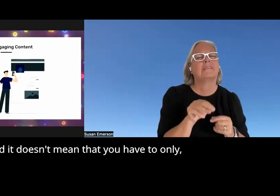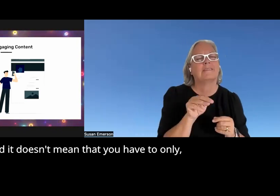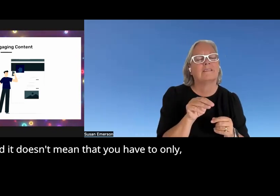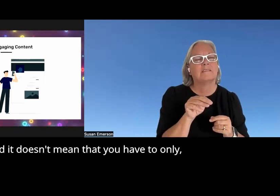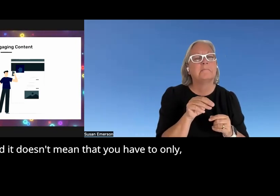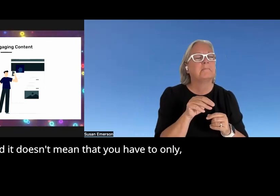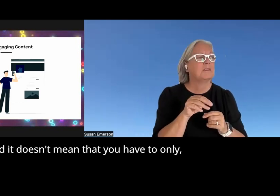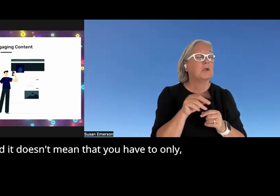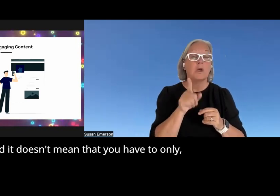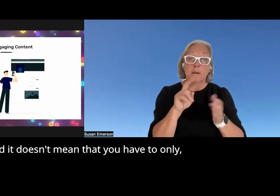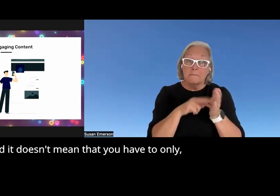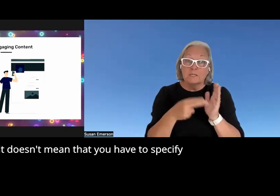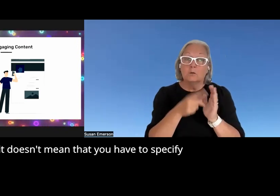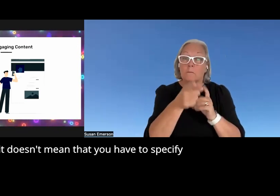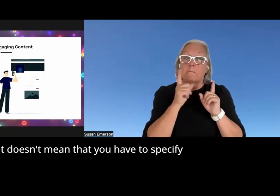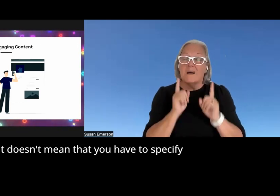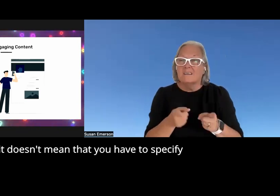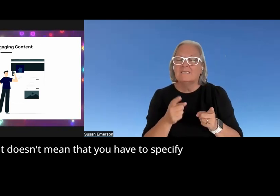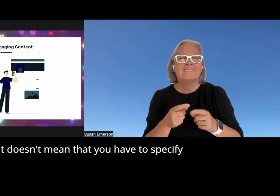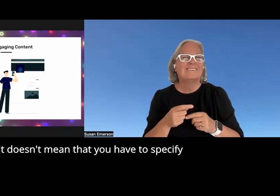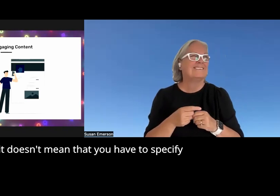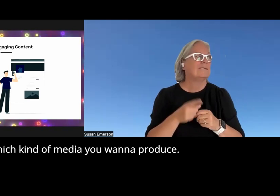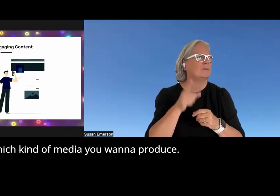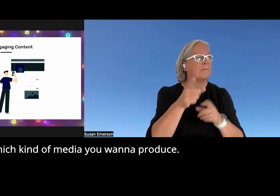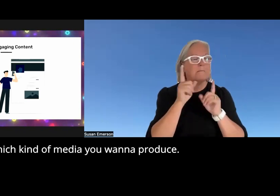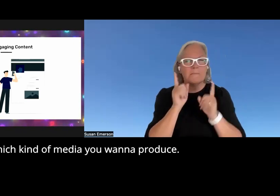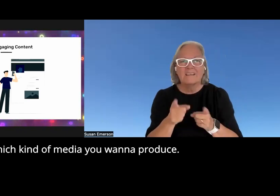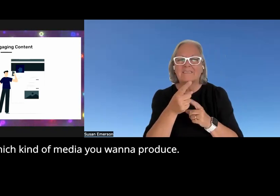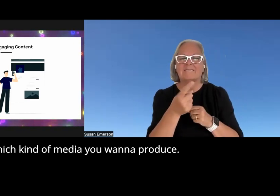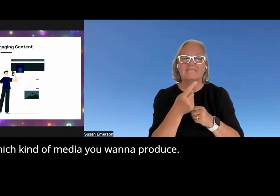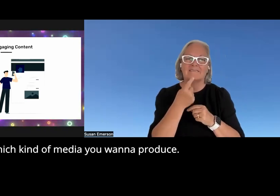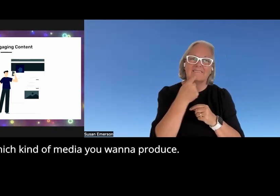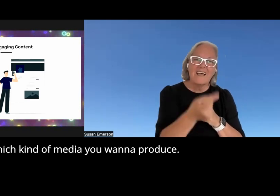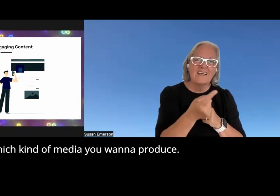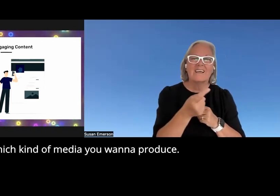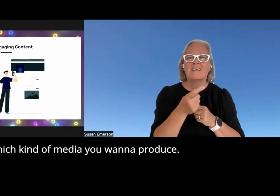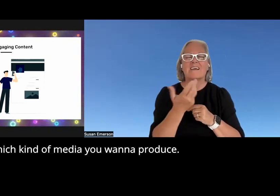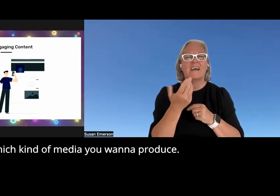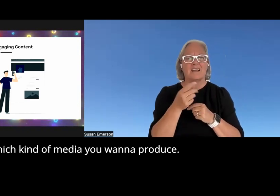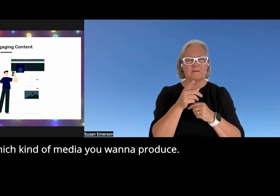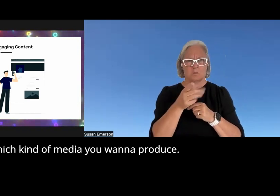you have to only that doesn't mean that you have to specify which kind of media you want to produce